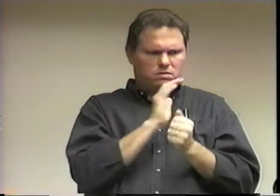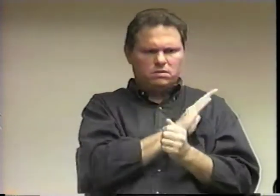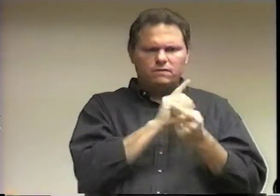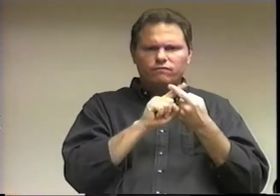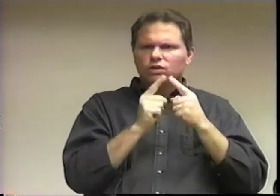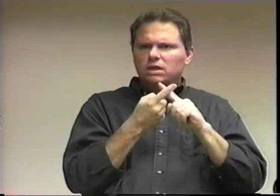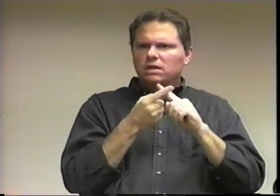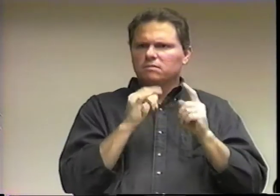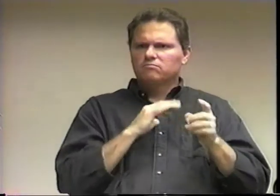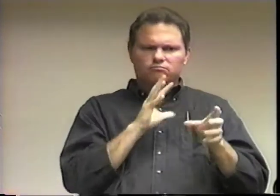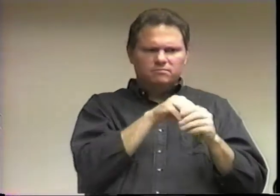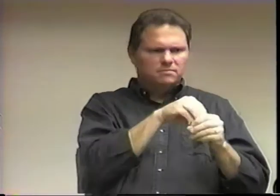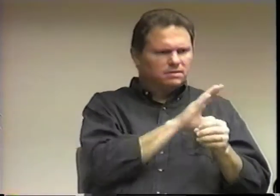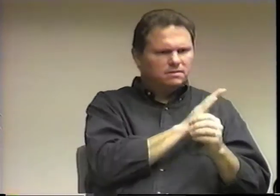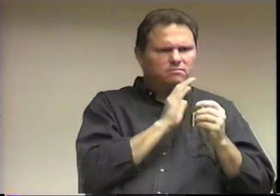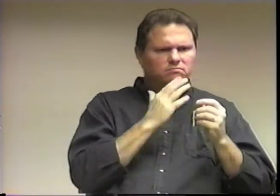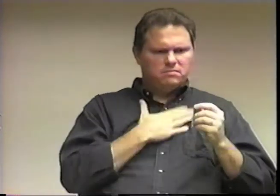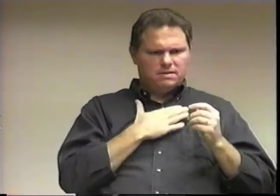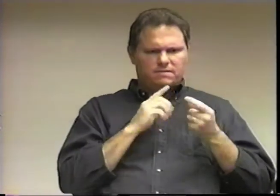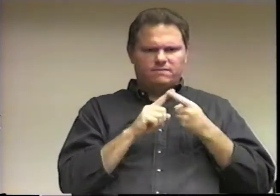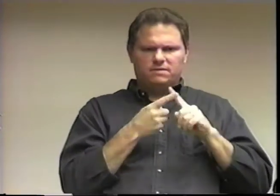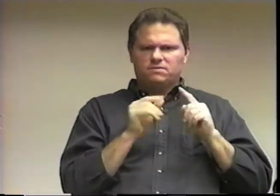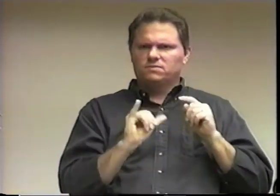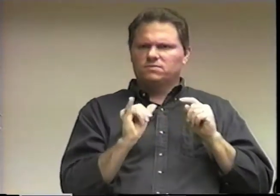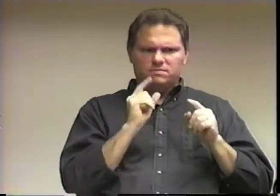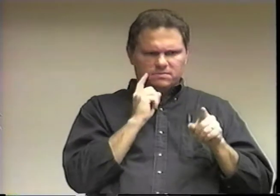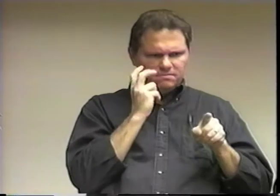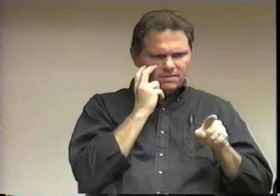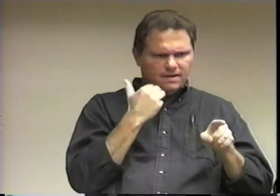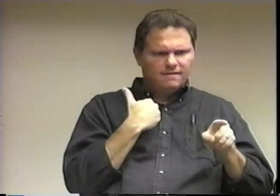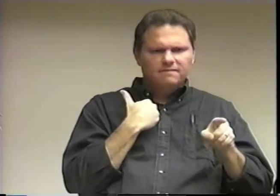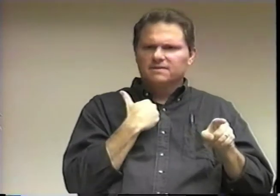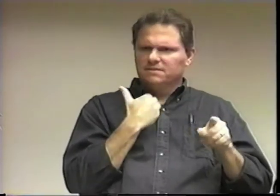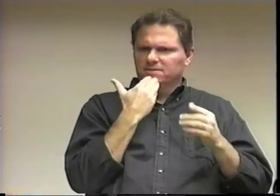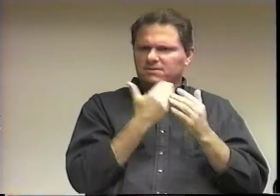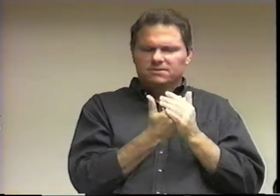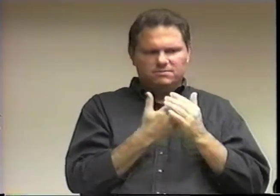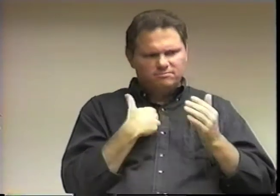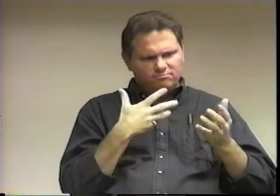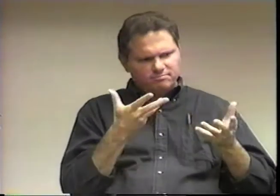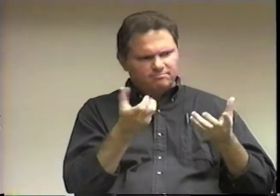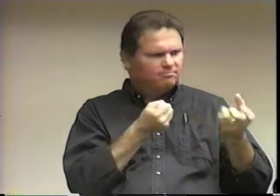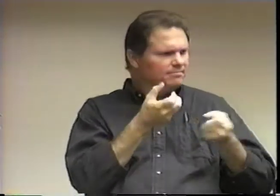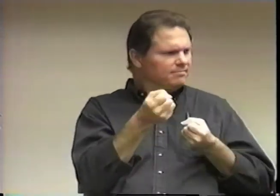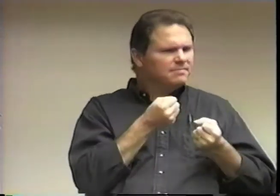I've become more acquainted with her friends and I have some DeafBlind friends myself as well.